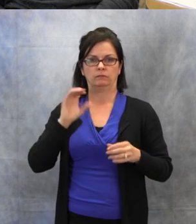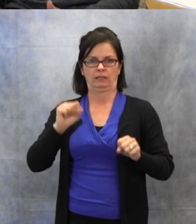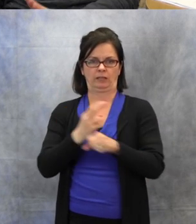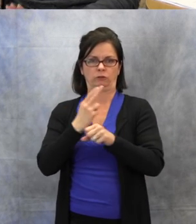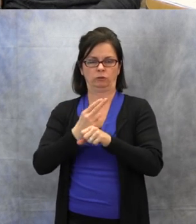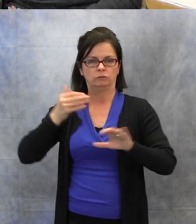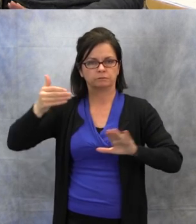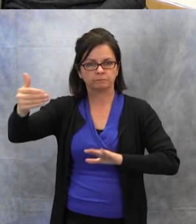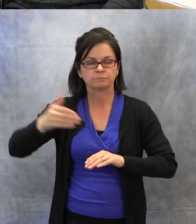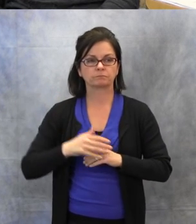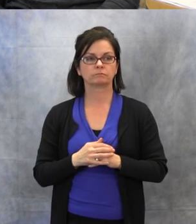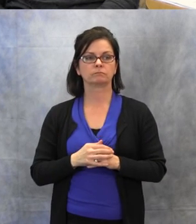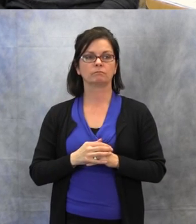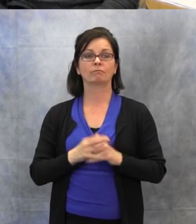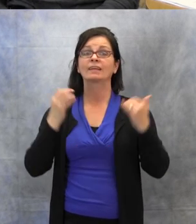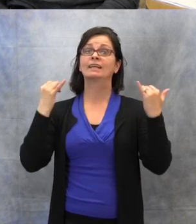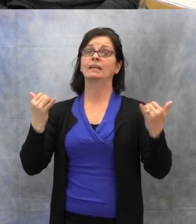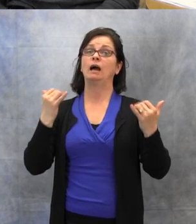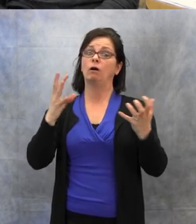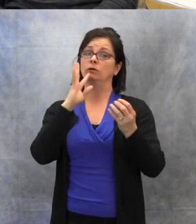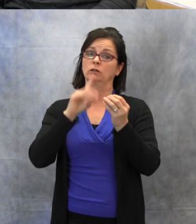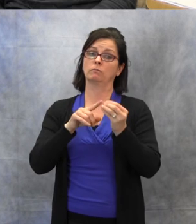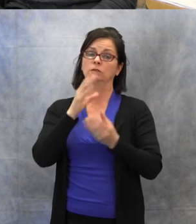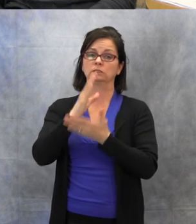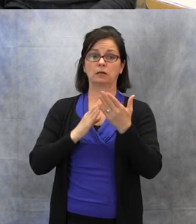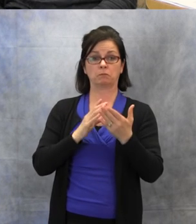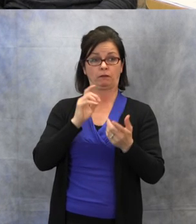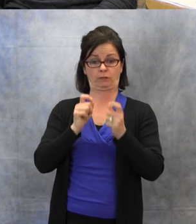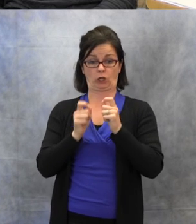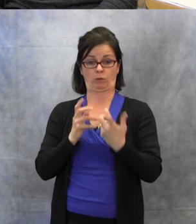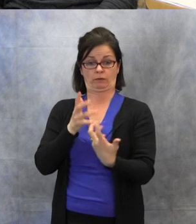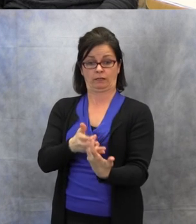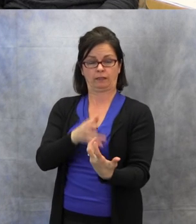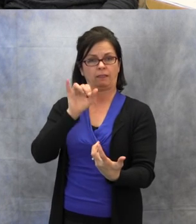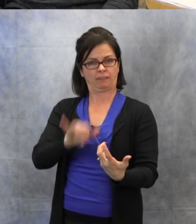Now, I'm going to talk about some of the accommodations that are found on this form